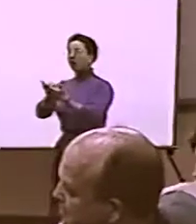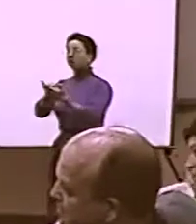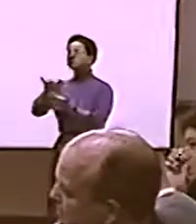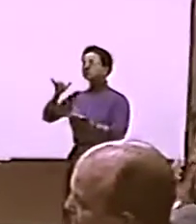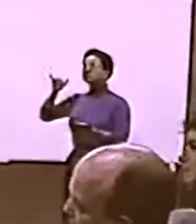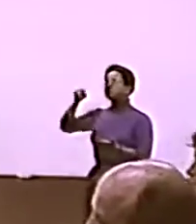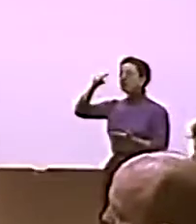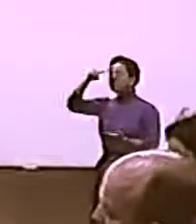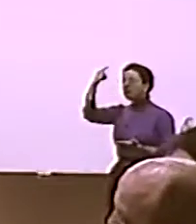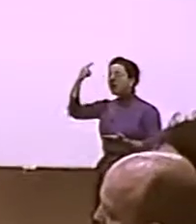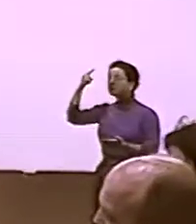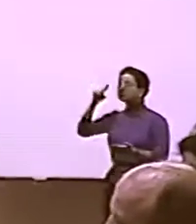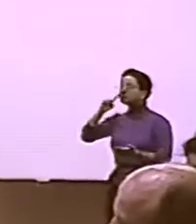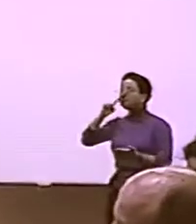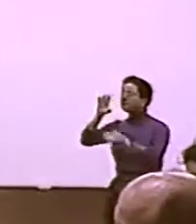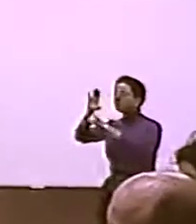OK, NOW, LAST QUESTION.